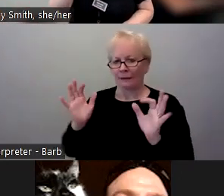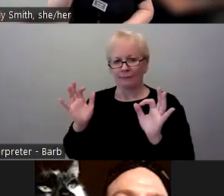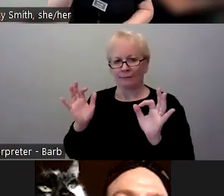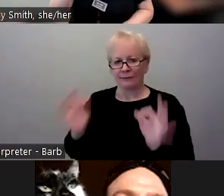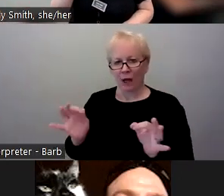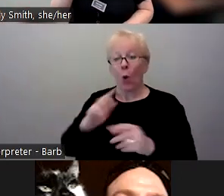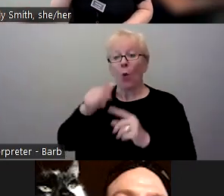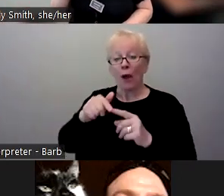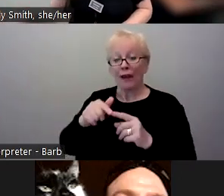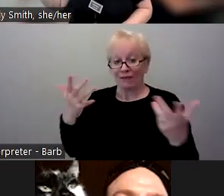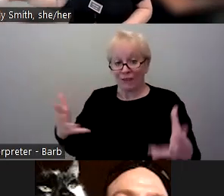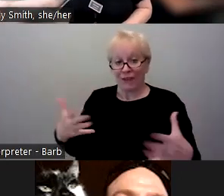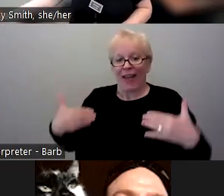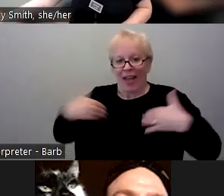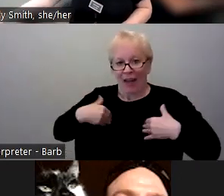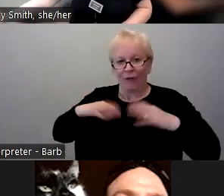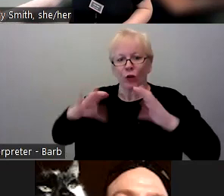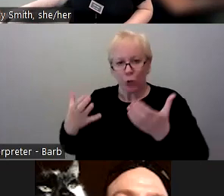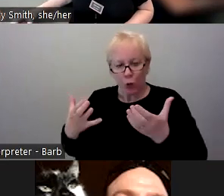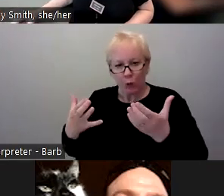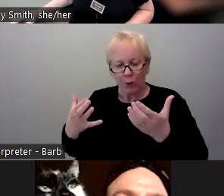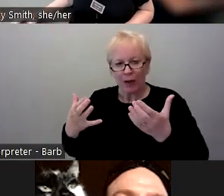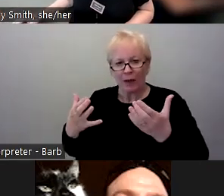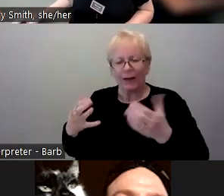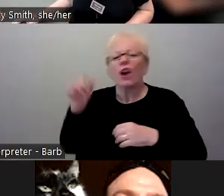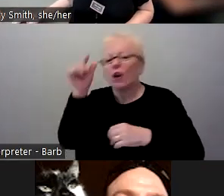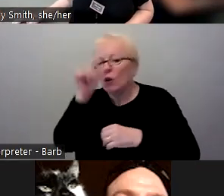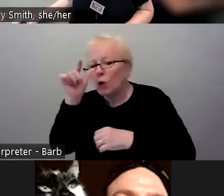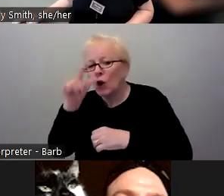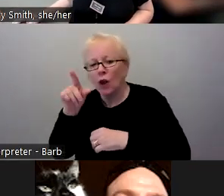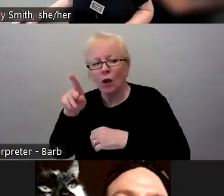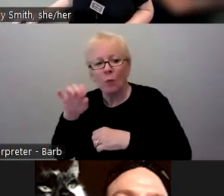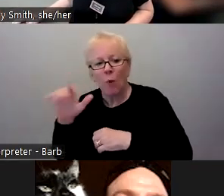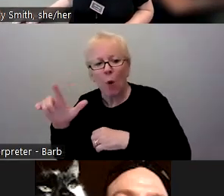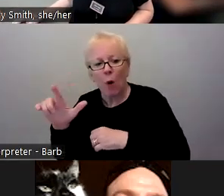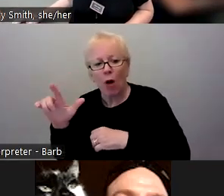We send out a Doodle poll to make sure that as many people as possible can attend that. So TBD.